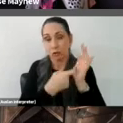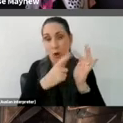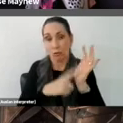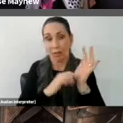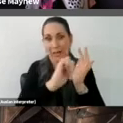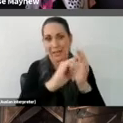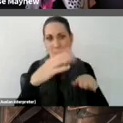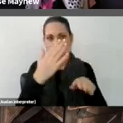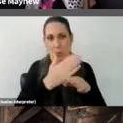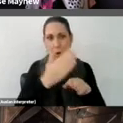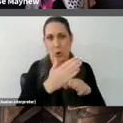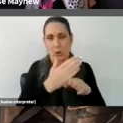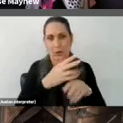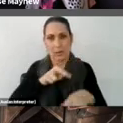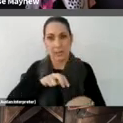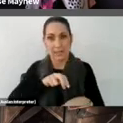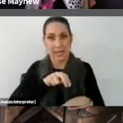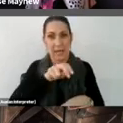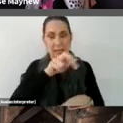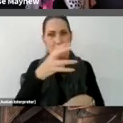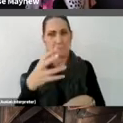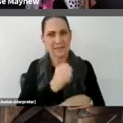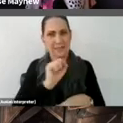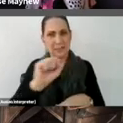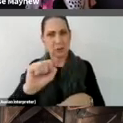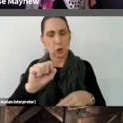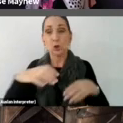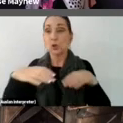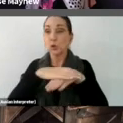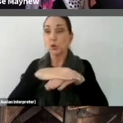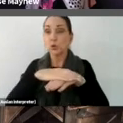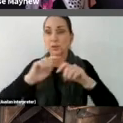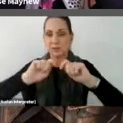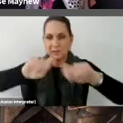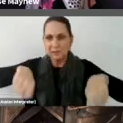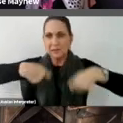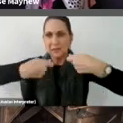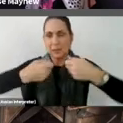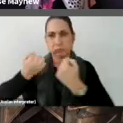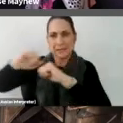the installation remains pristine. For Abramovich's you must put on noise